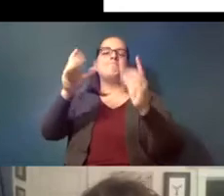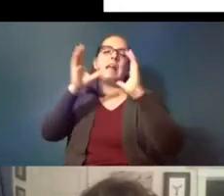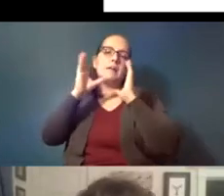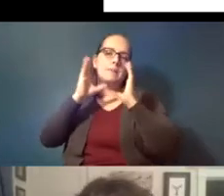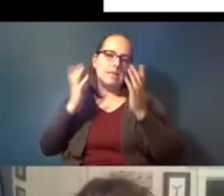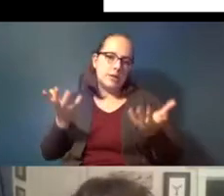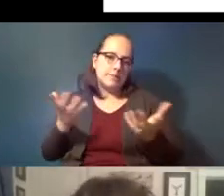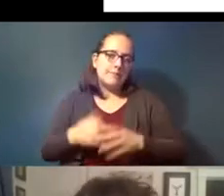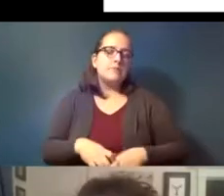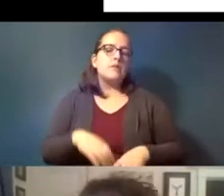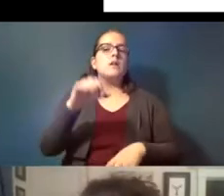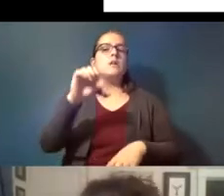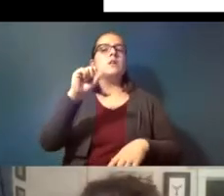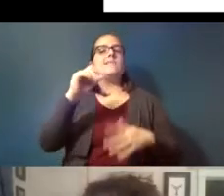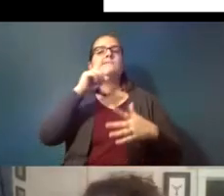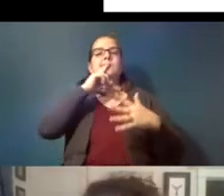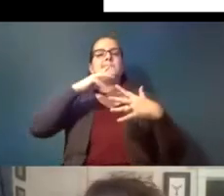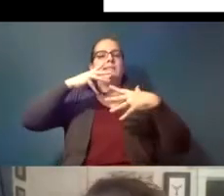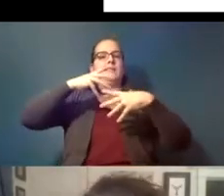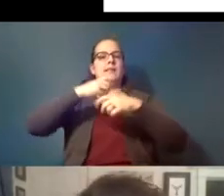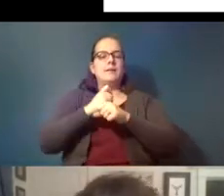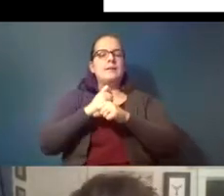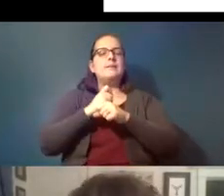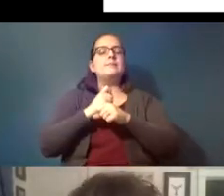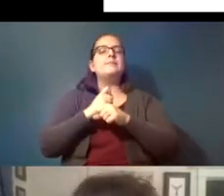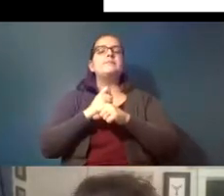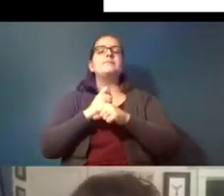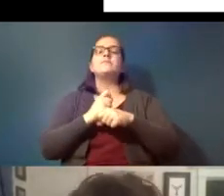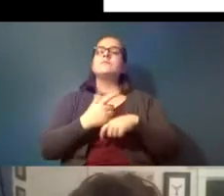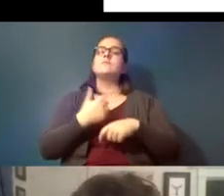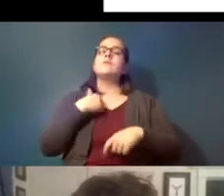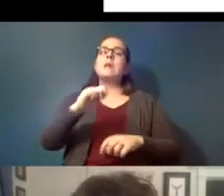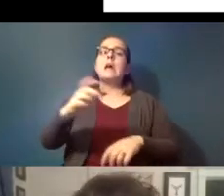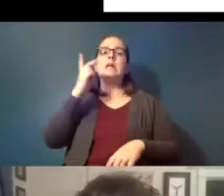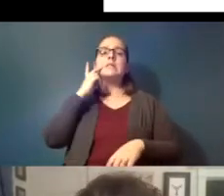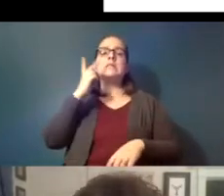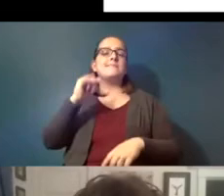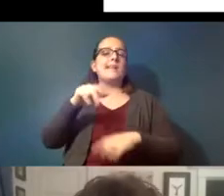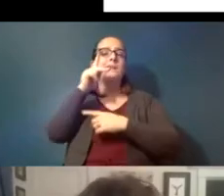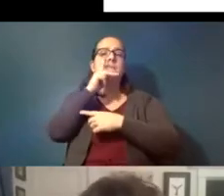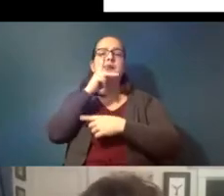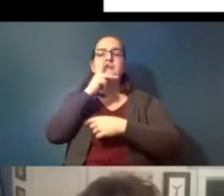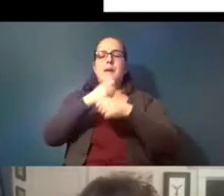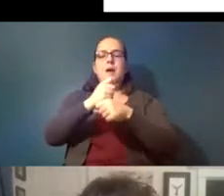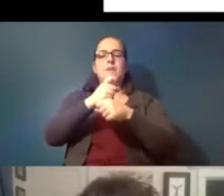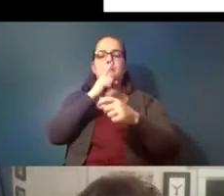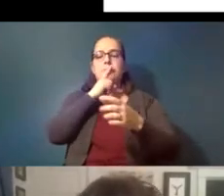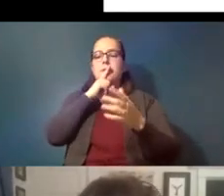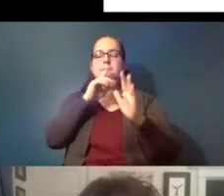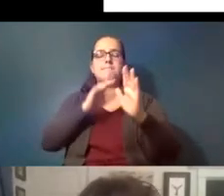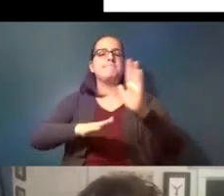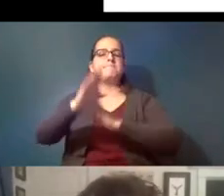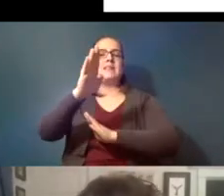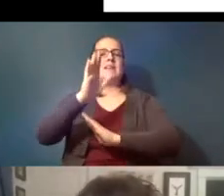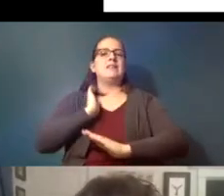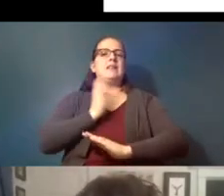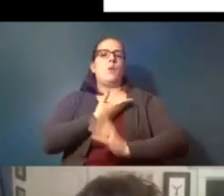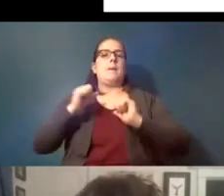so to summarize we can see that plastic production is really outpacing our ability to to do something